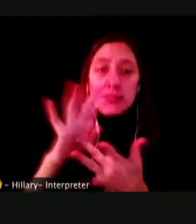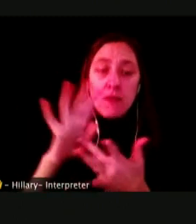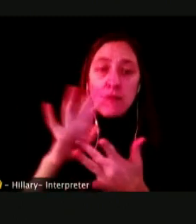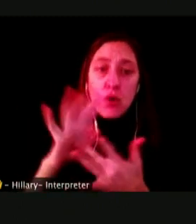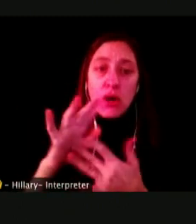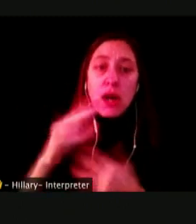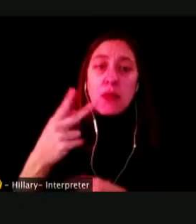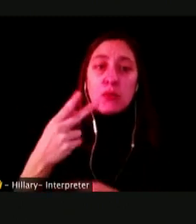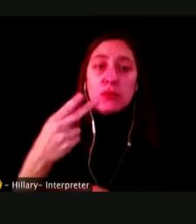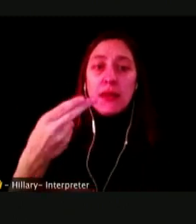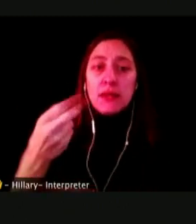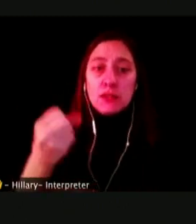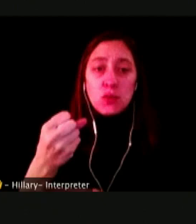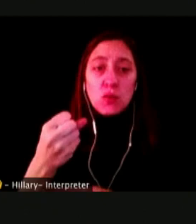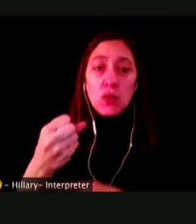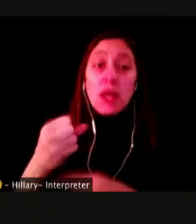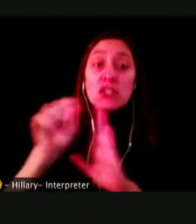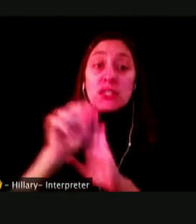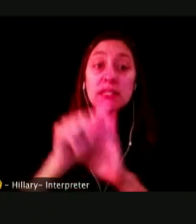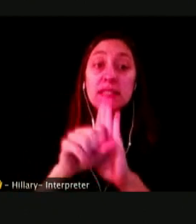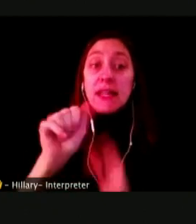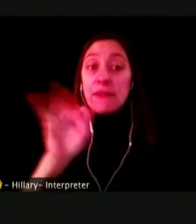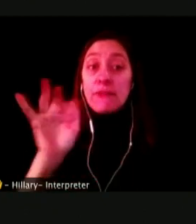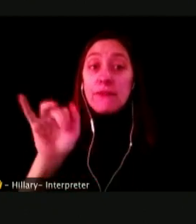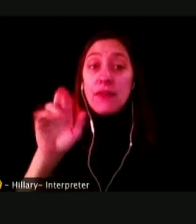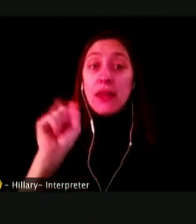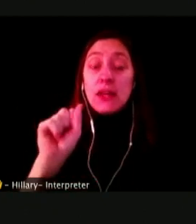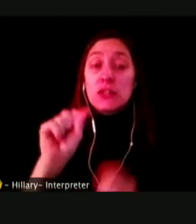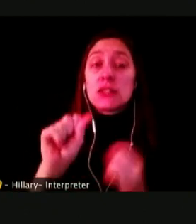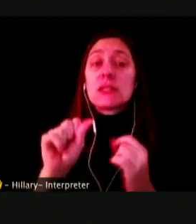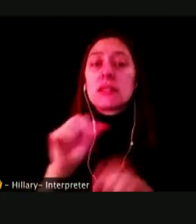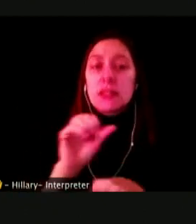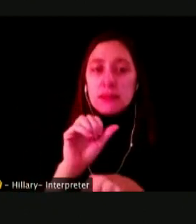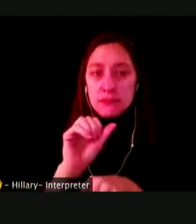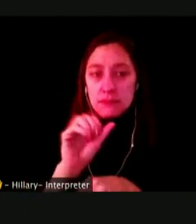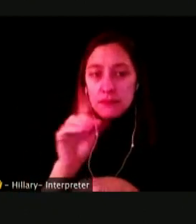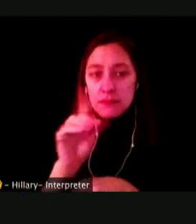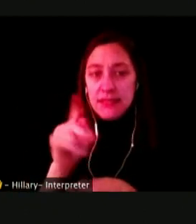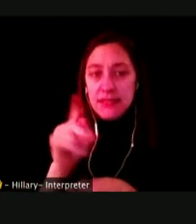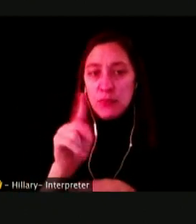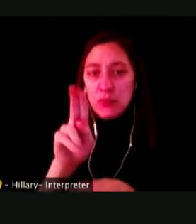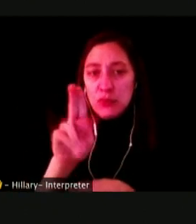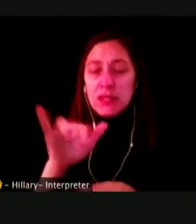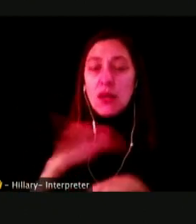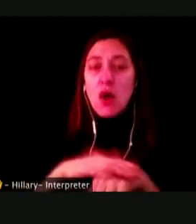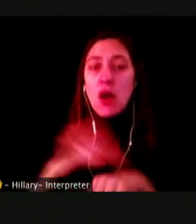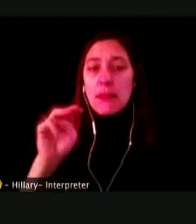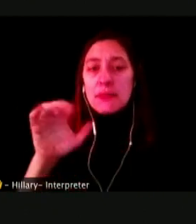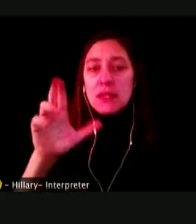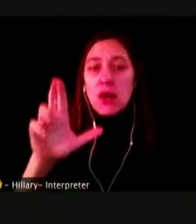ALSO A STATE AFFAIRS DEPUTY ON MC OURS IS THE EIGHT EXECUTIVE BOARD AND IN TURN TO BOARD